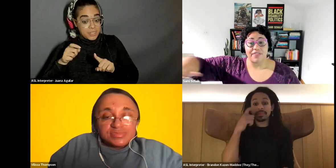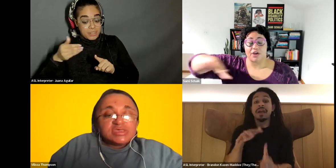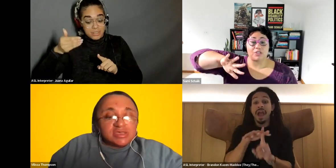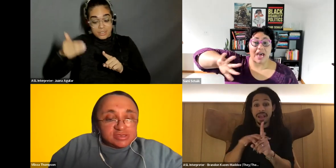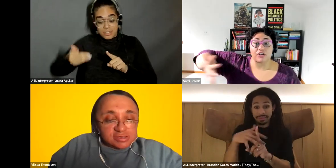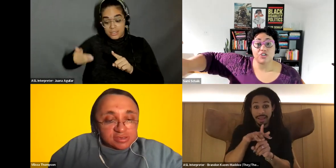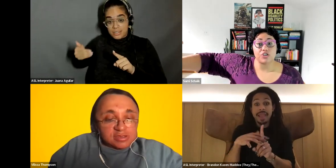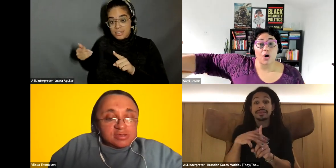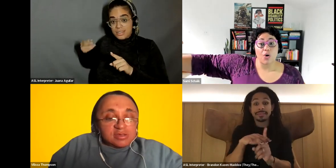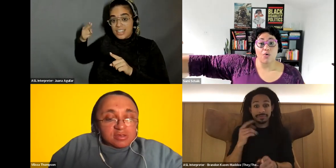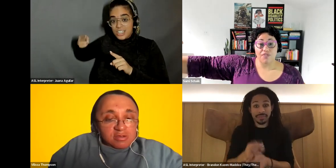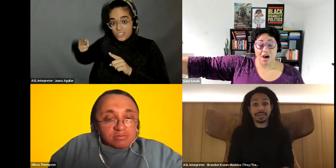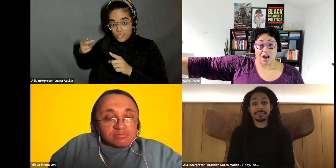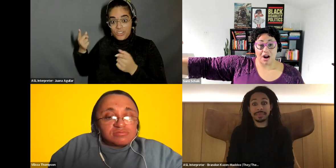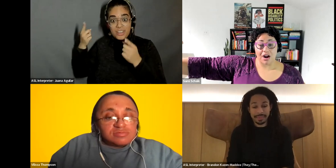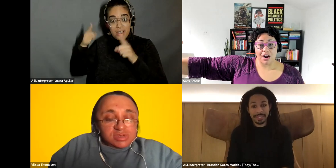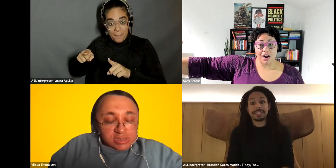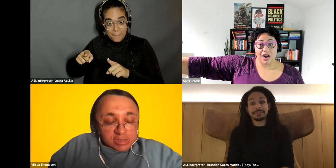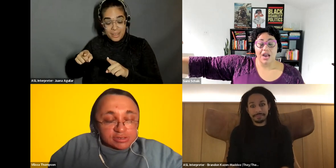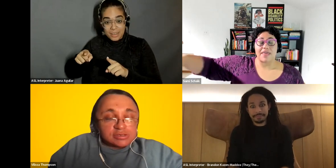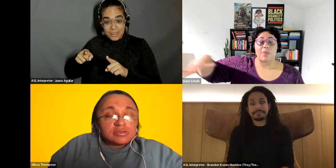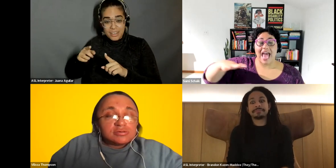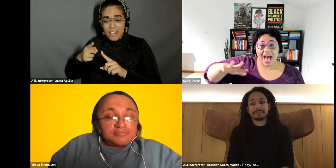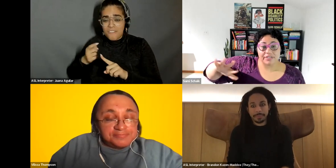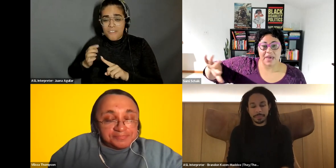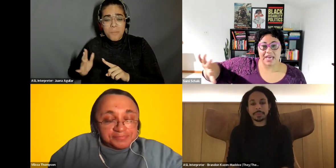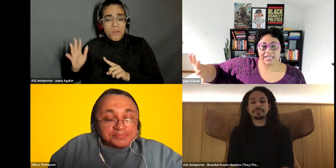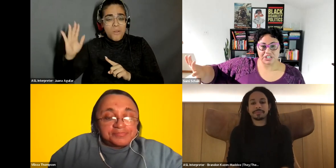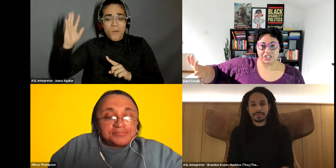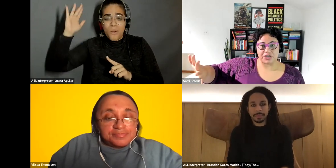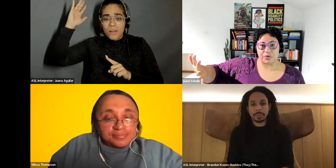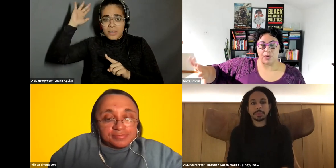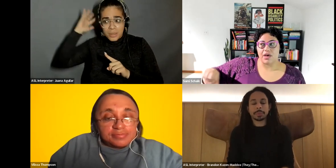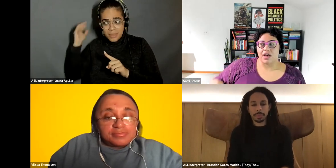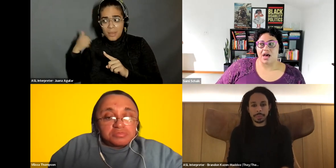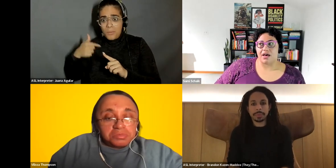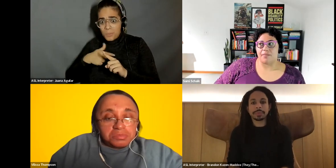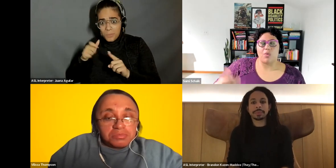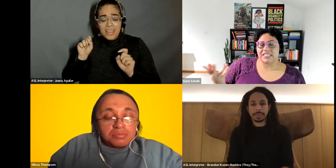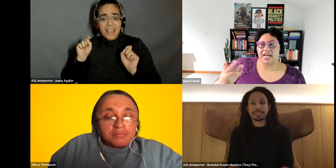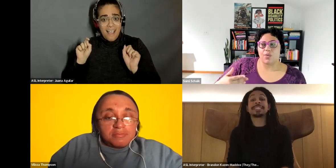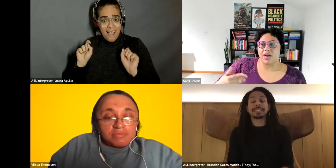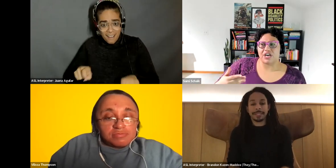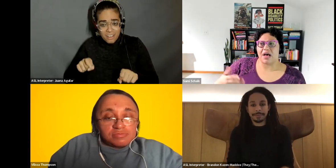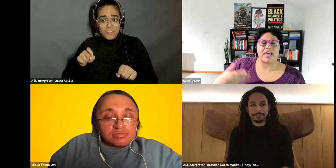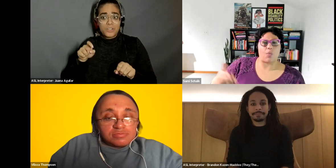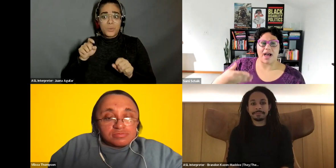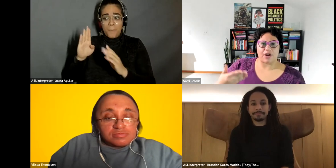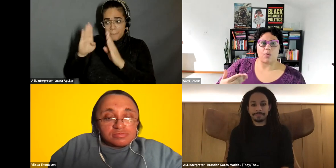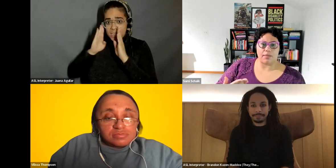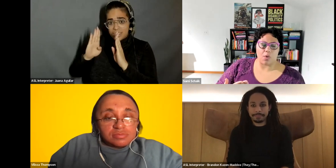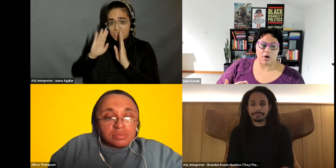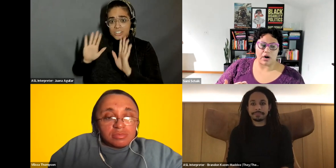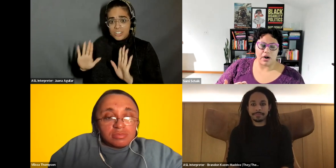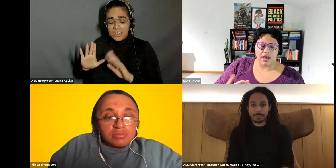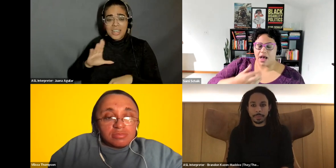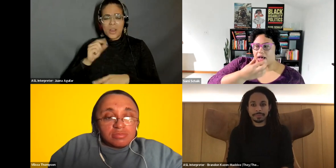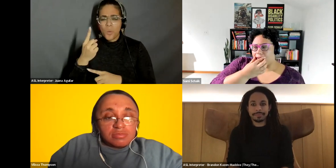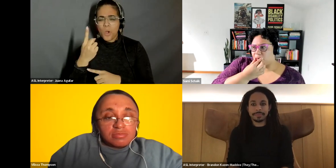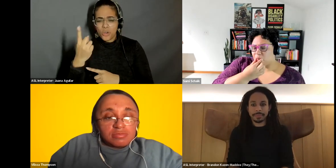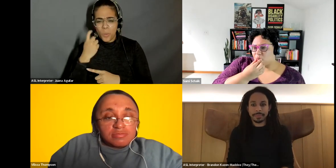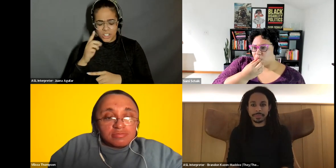Sami Schalk: that goes back so far. Yes, that we have to pay attention to. Once I got a question about like why there weren't more